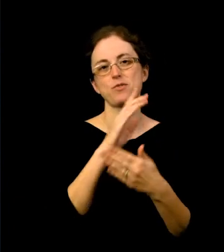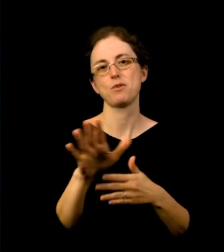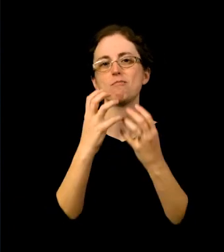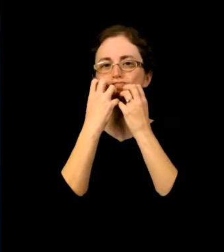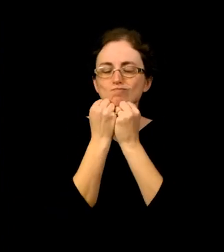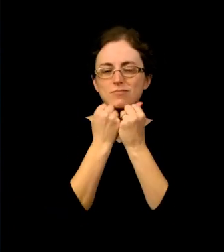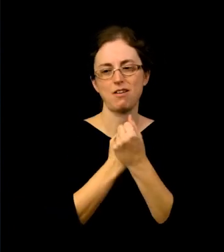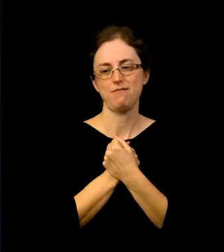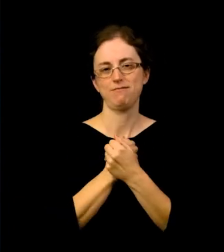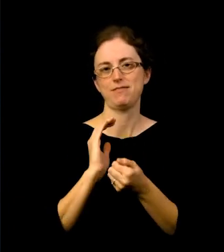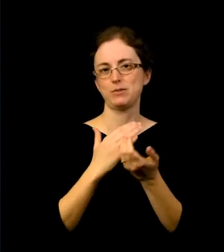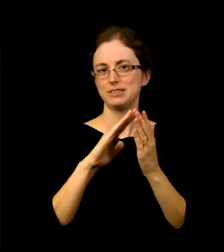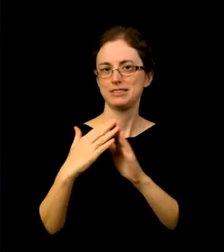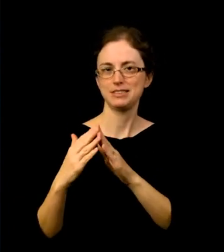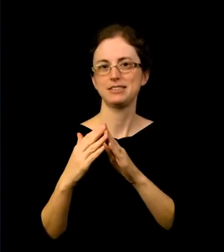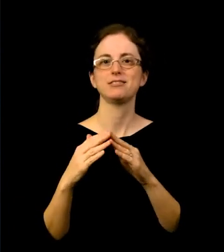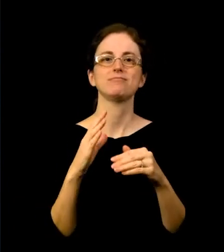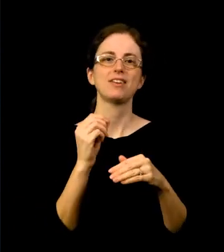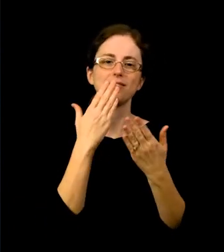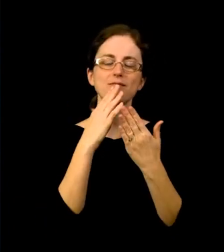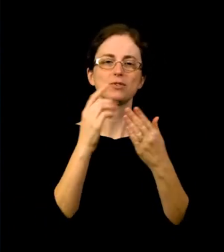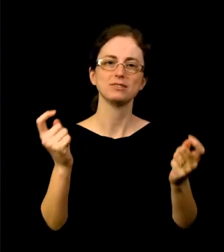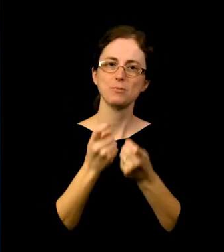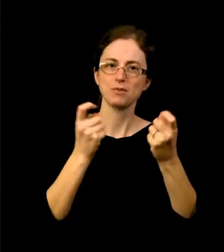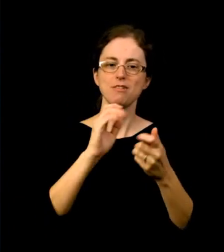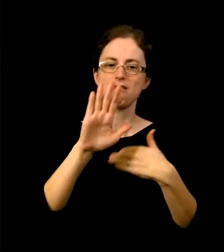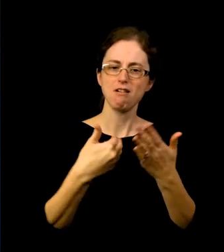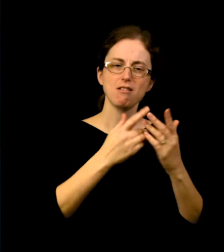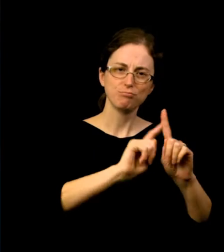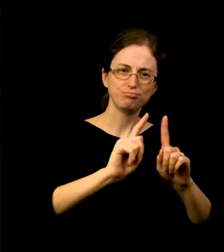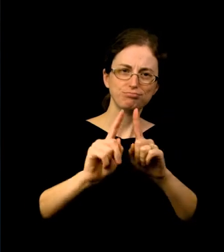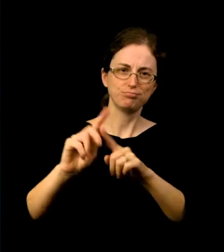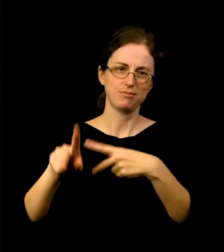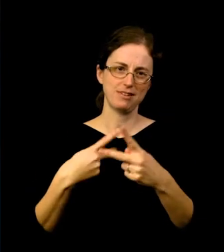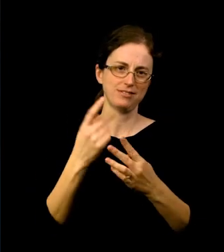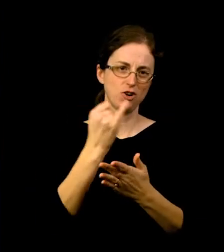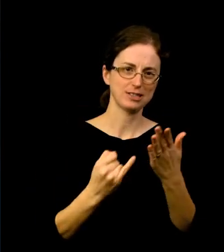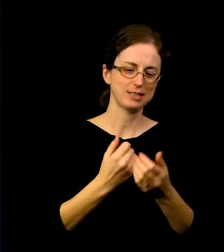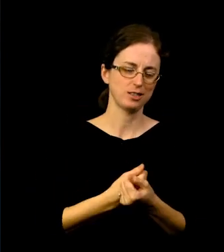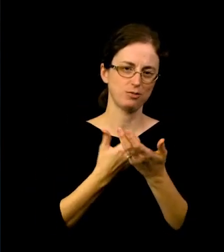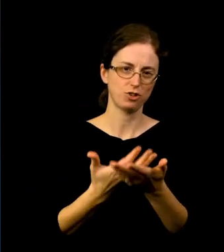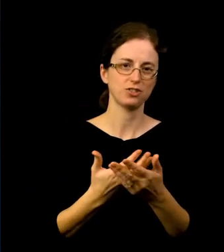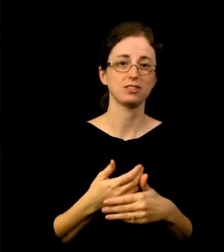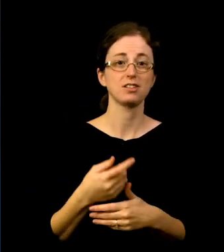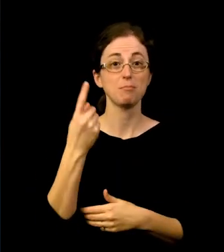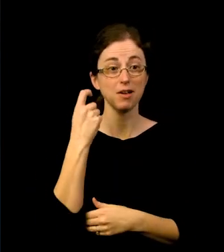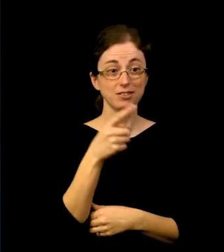It's because of these visionaries and advocates like yourselves that we are sustaining the heart and soul of Portland during these challenging times.